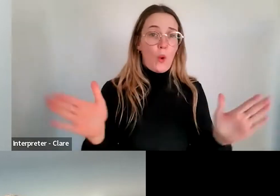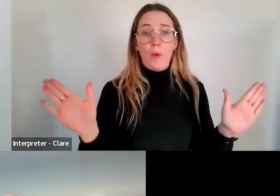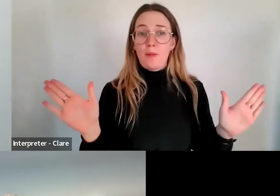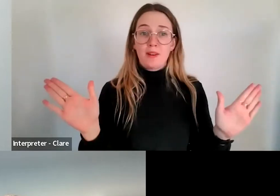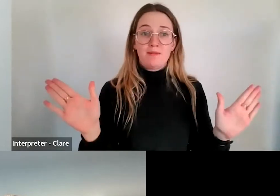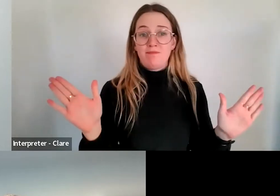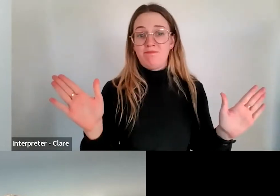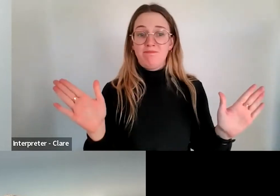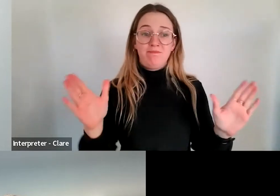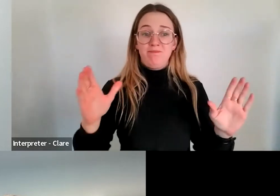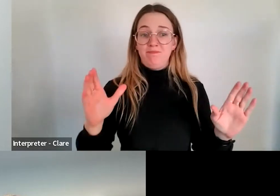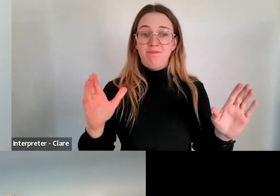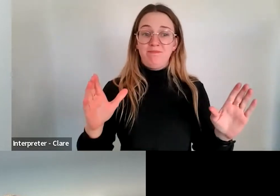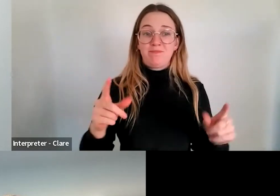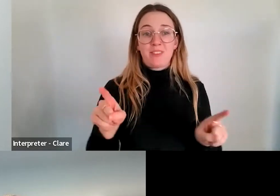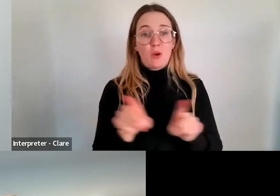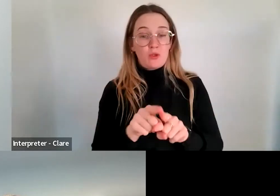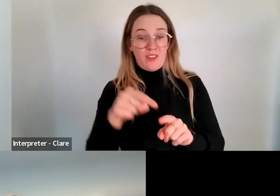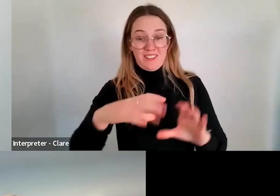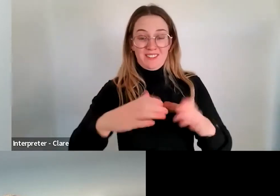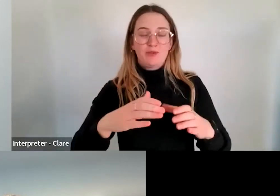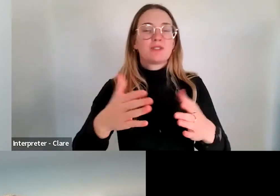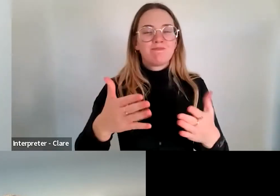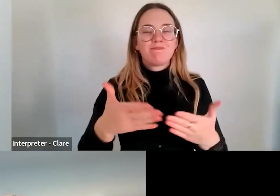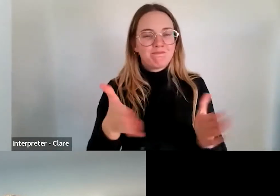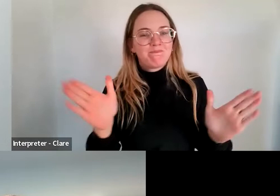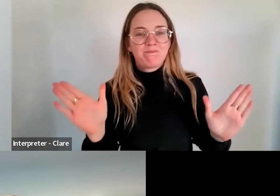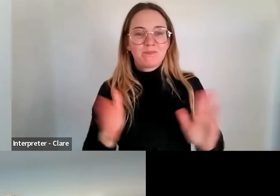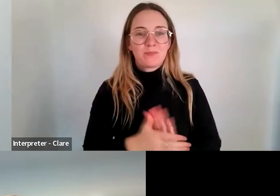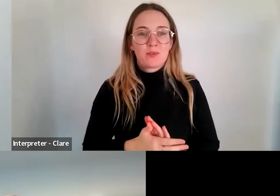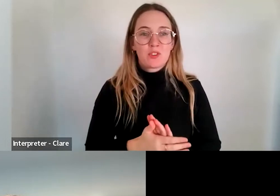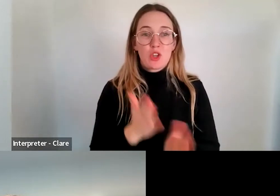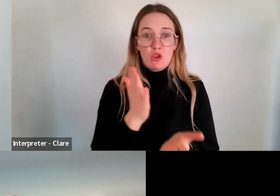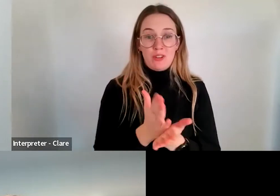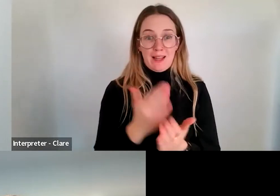category and really the limits of what can be applied for or can come in as a